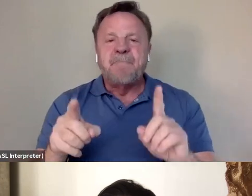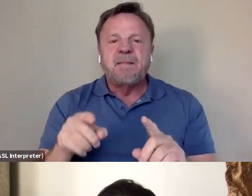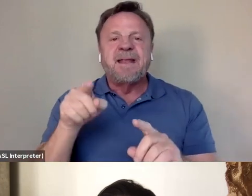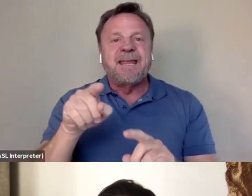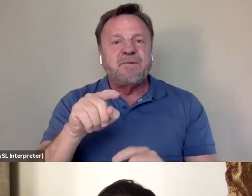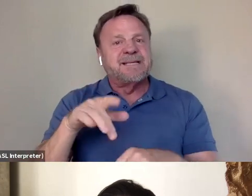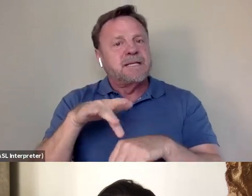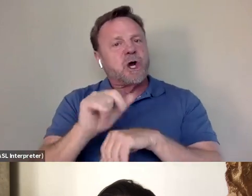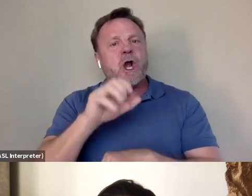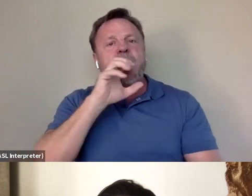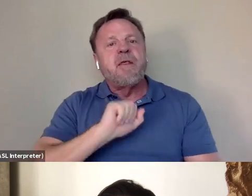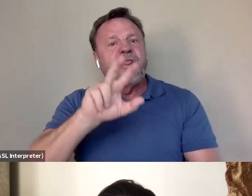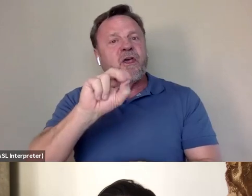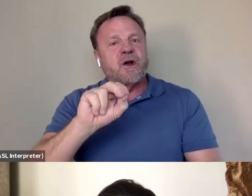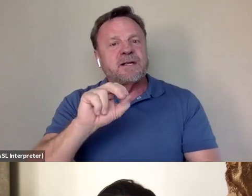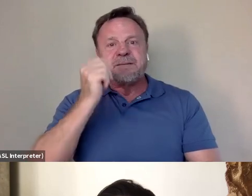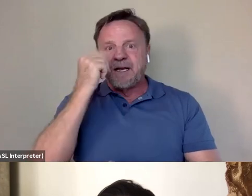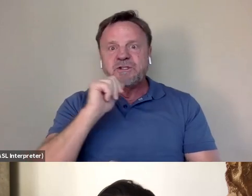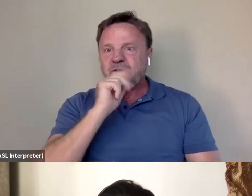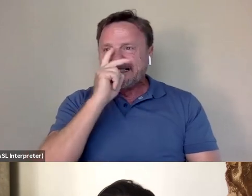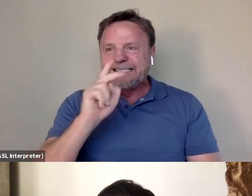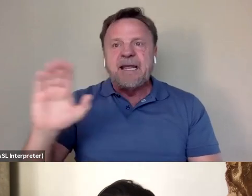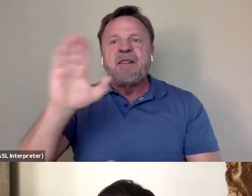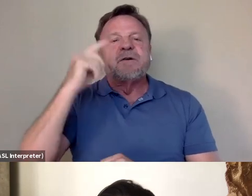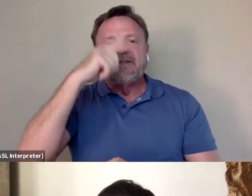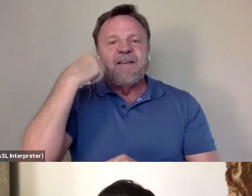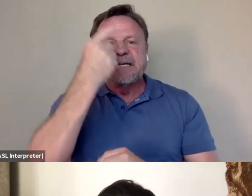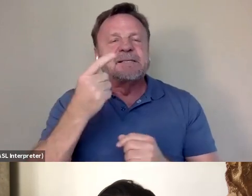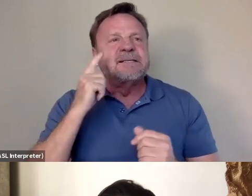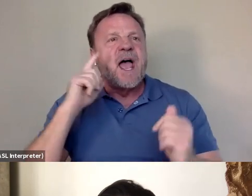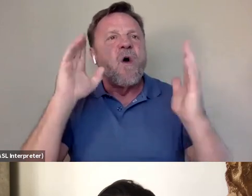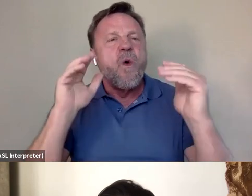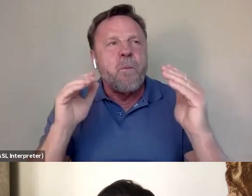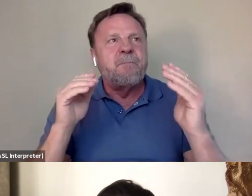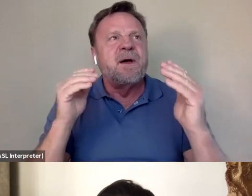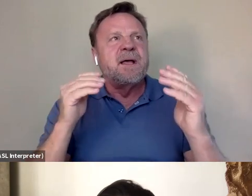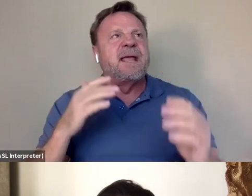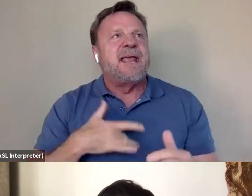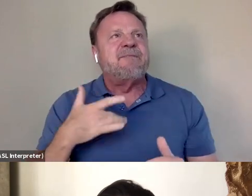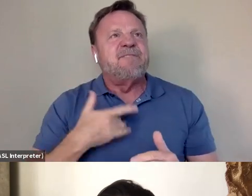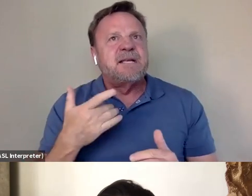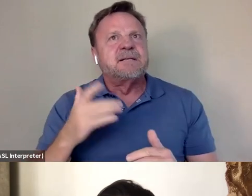And I think because you don't see those faces, I hope, you know, you get, you know, it feels of that time, I suppose.